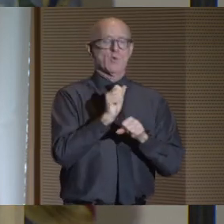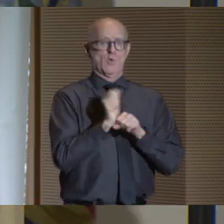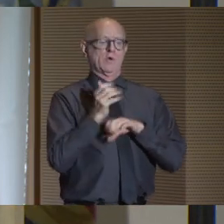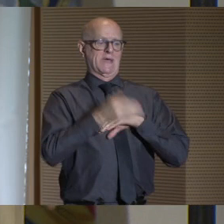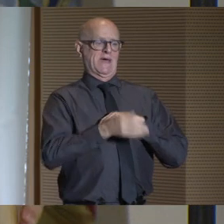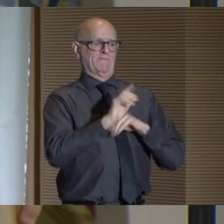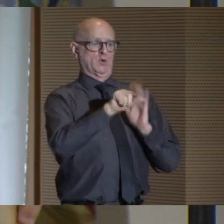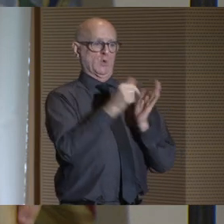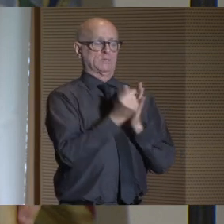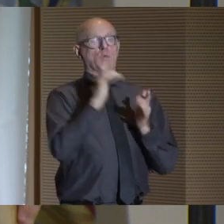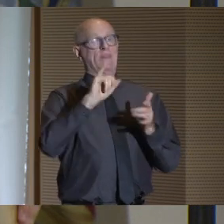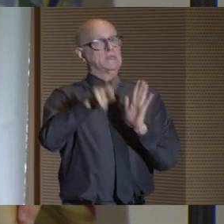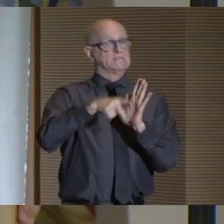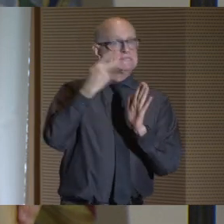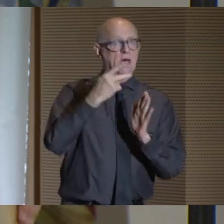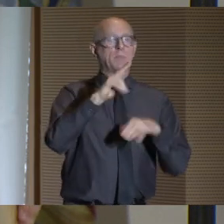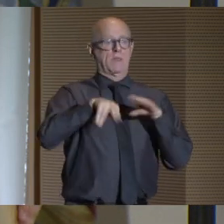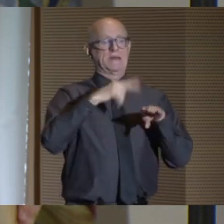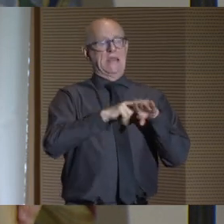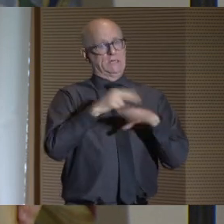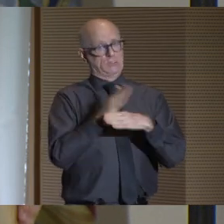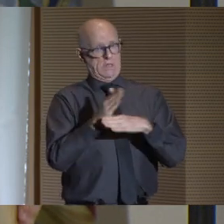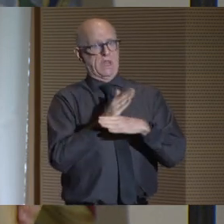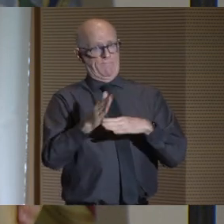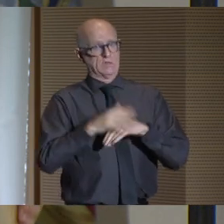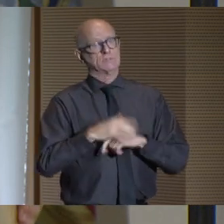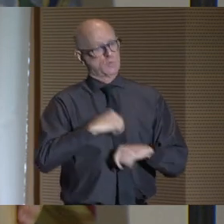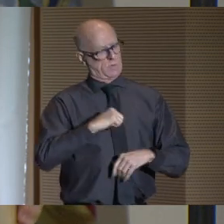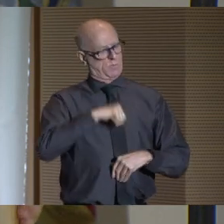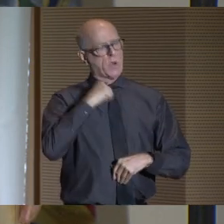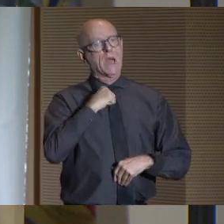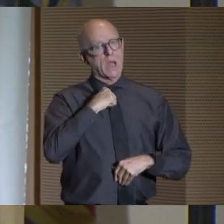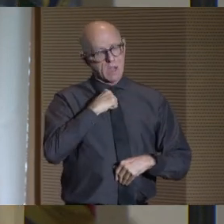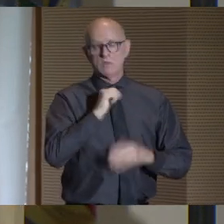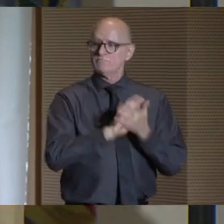and that is double the national average, and we're very proud of that track record.